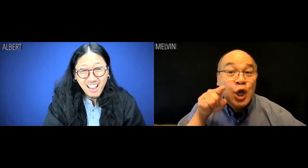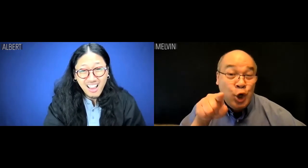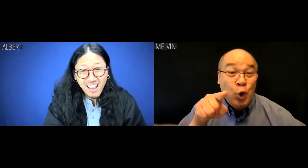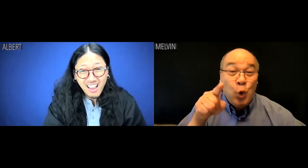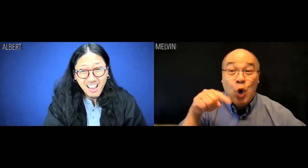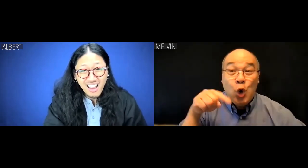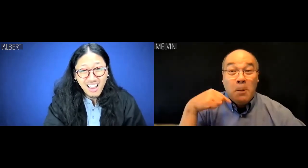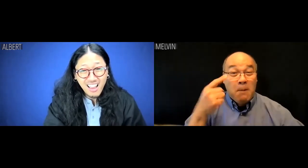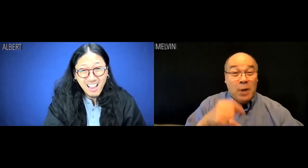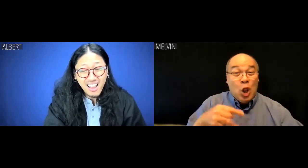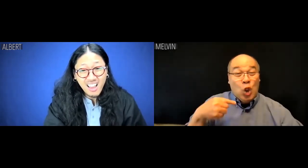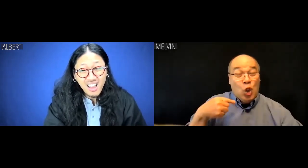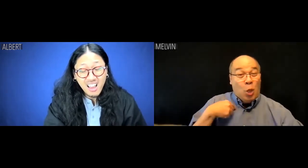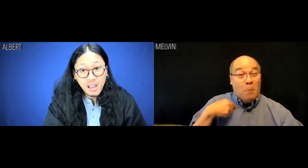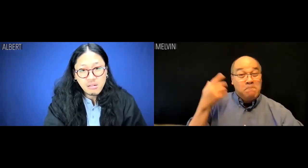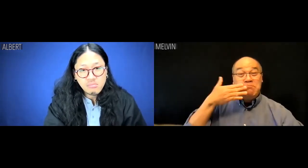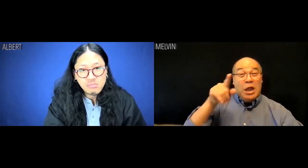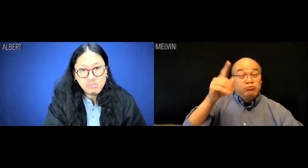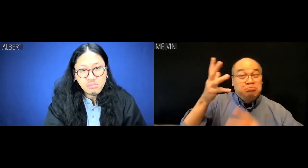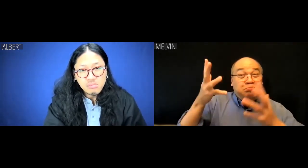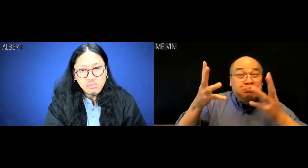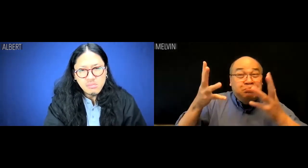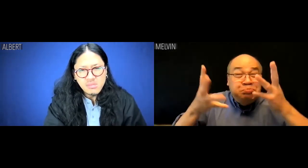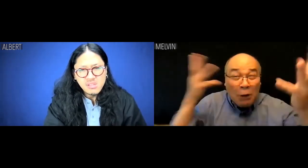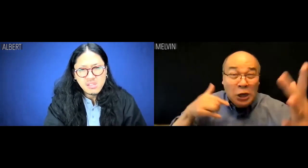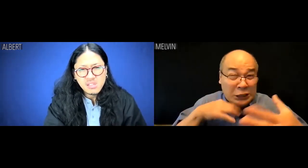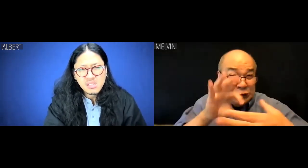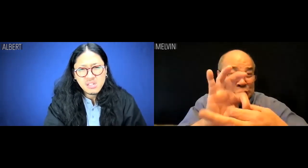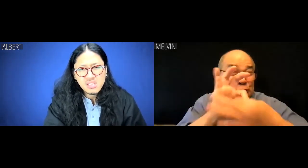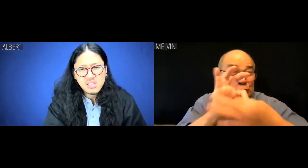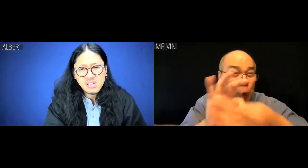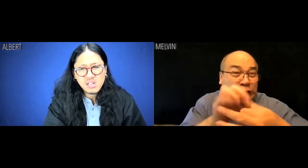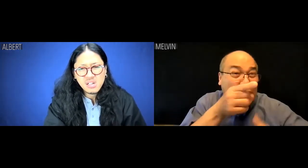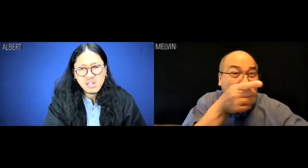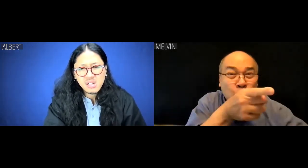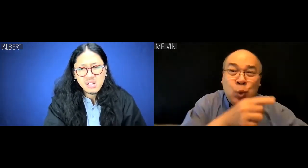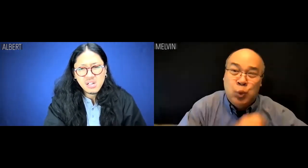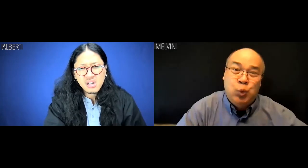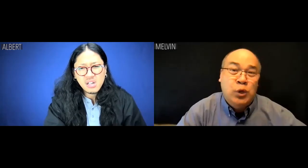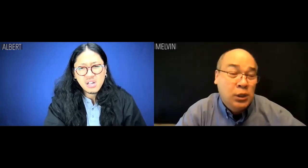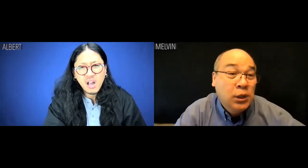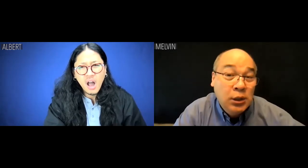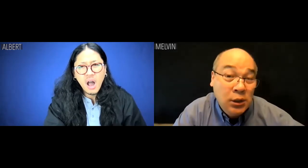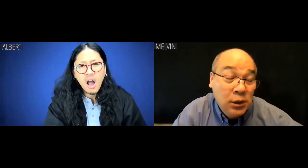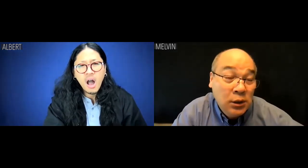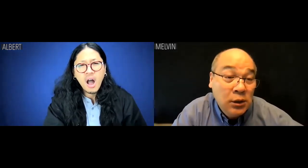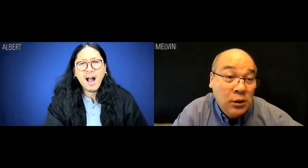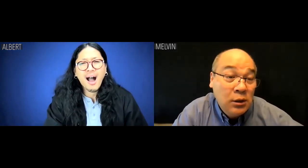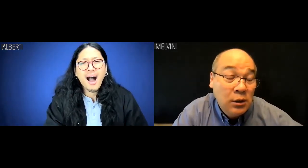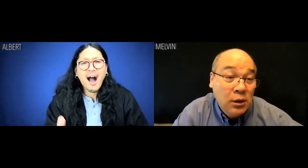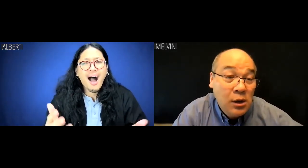Melvin: You are making us look bad in front of Russell. I'm embarrassed to be associated with you.